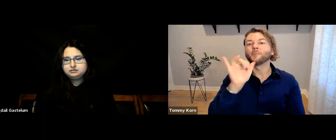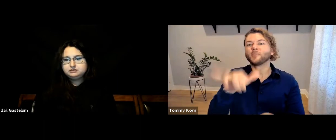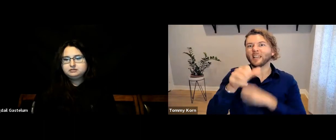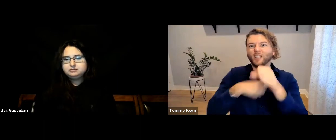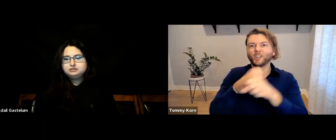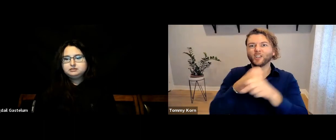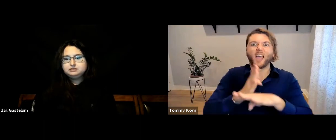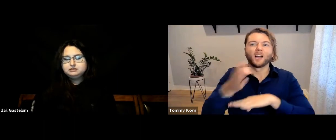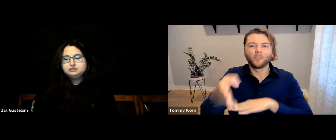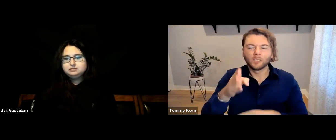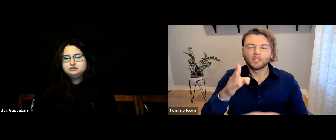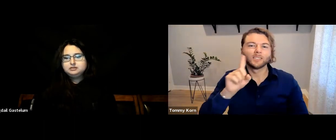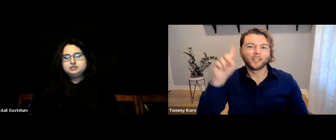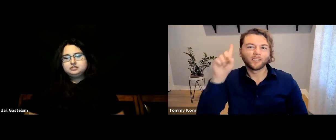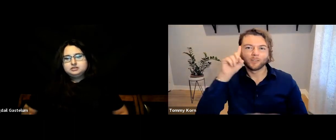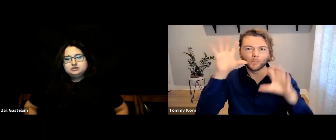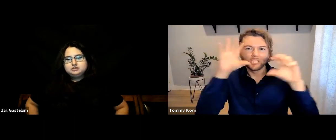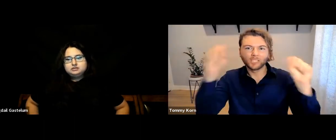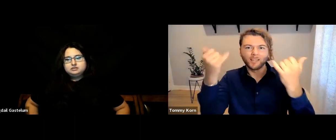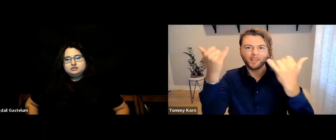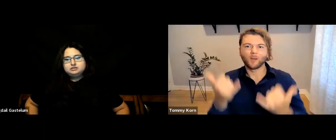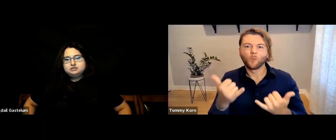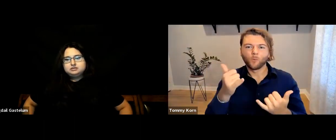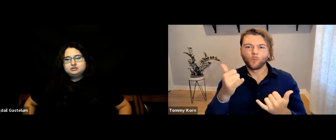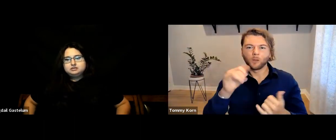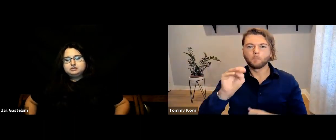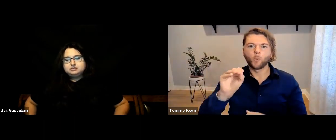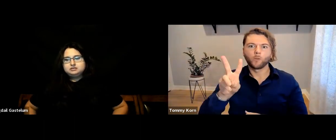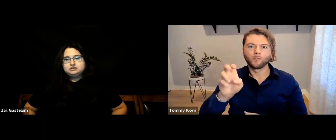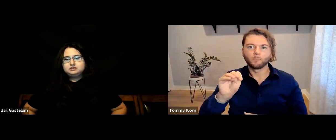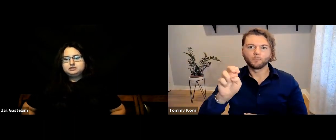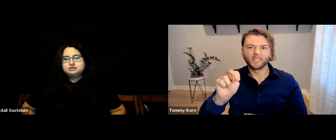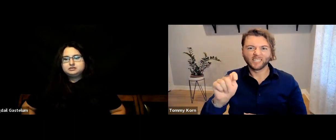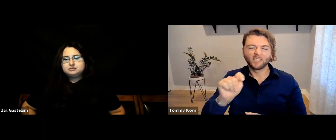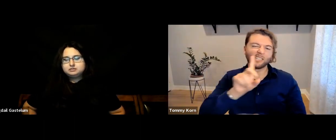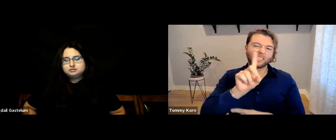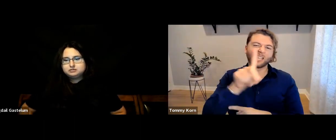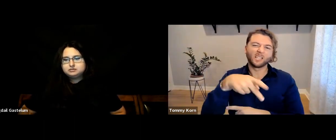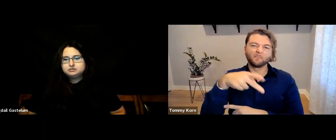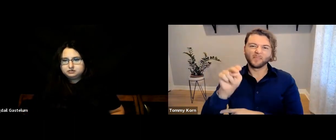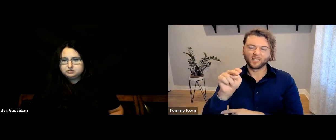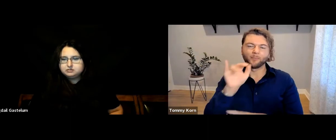That was the year after the Deaf President Now (DPN) movement in 1988,